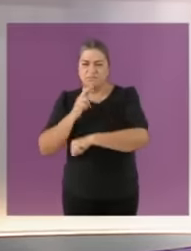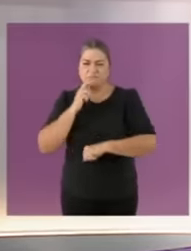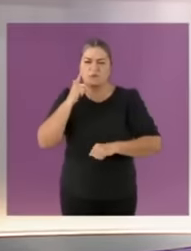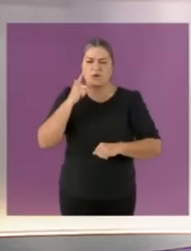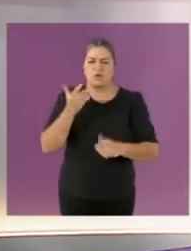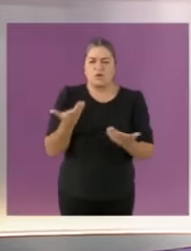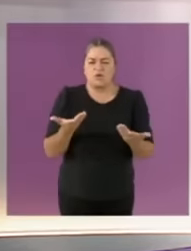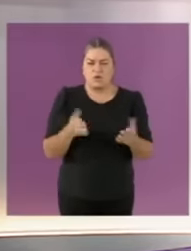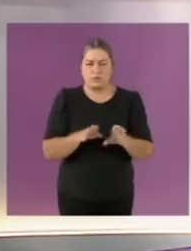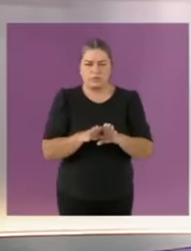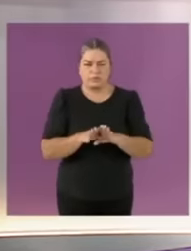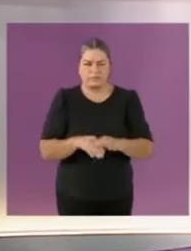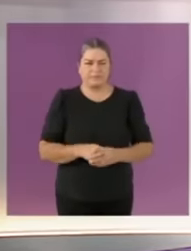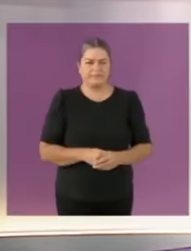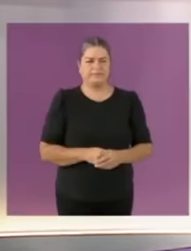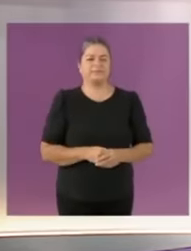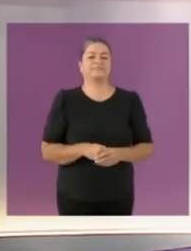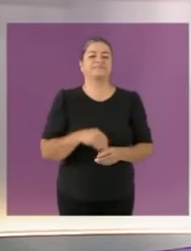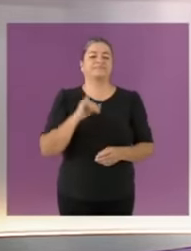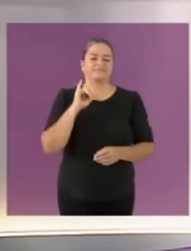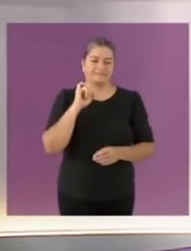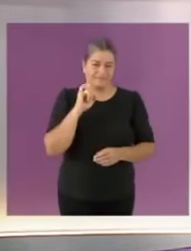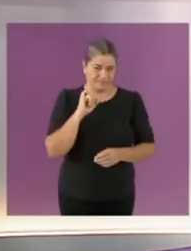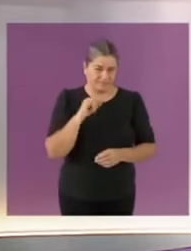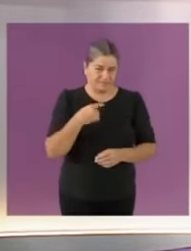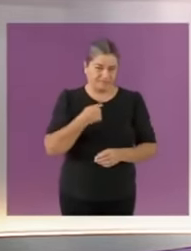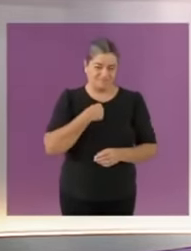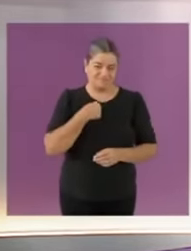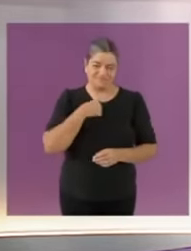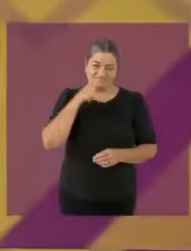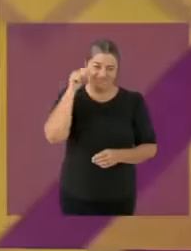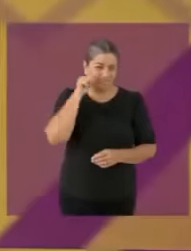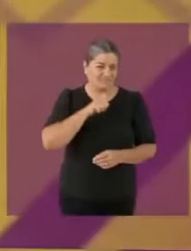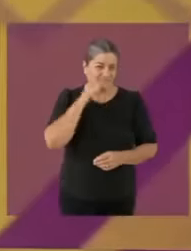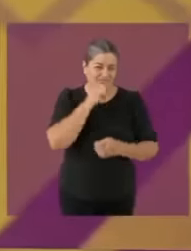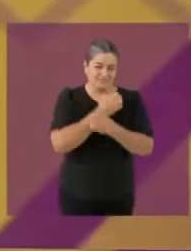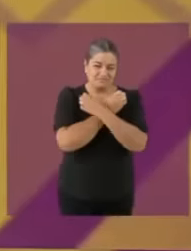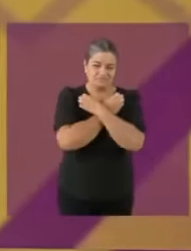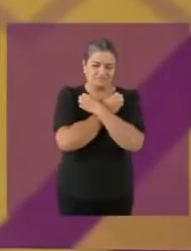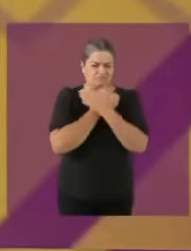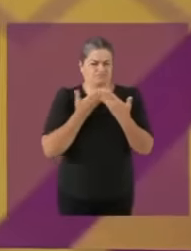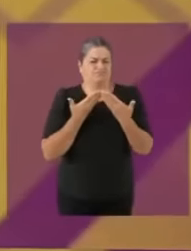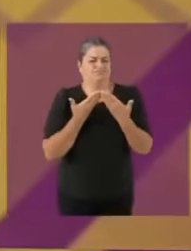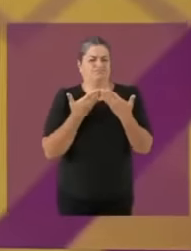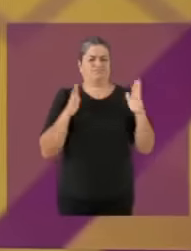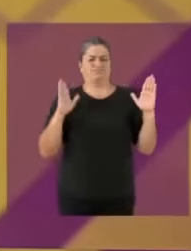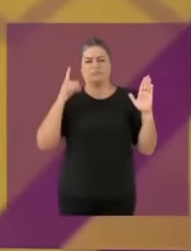public education when I was a young student I participated in a movement that sold the UNAM